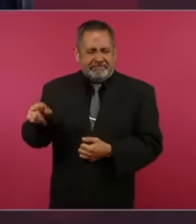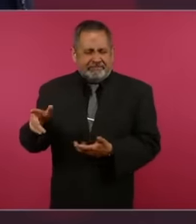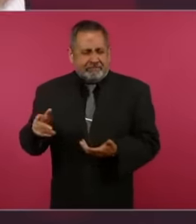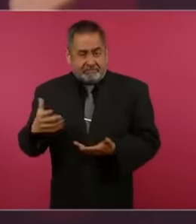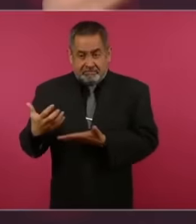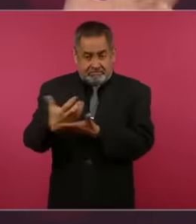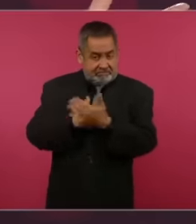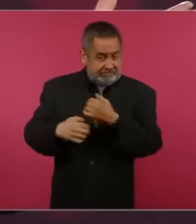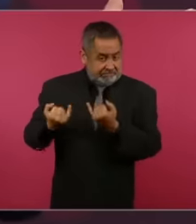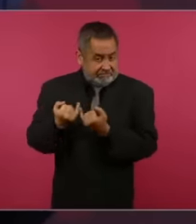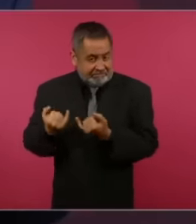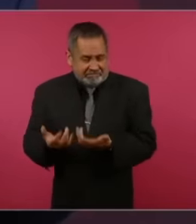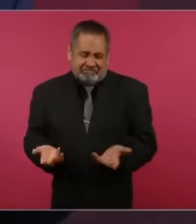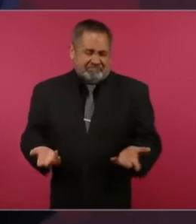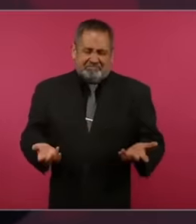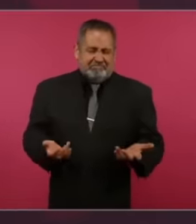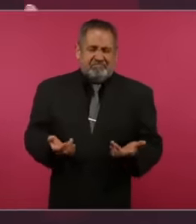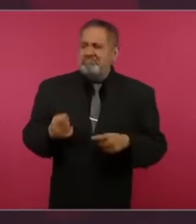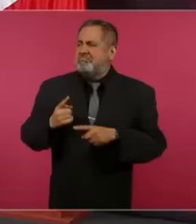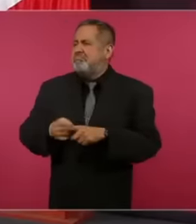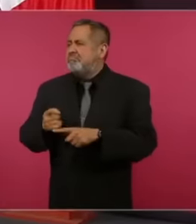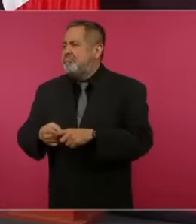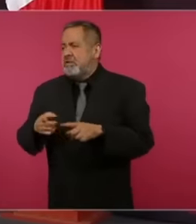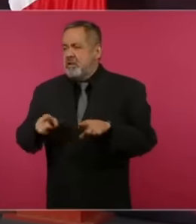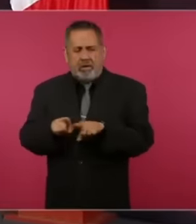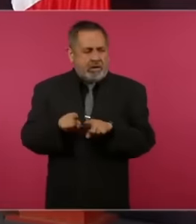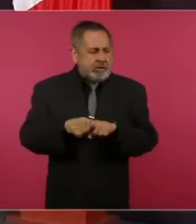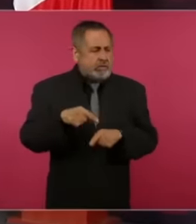journalist in